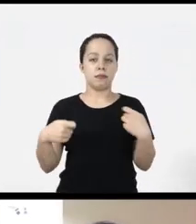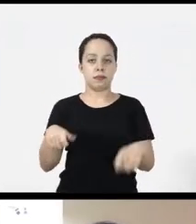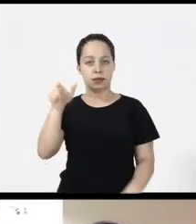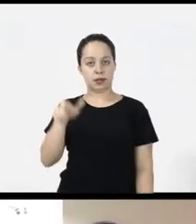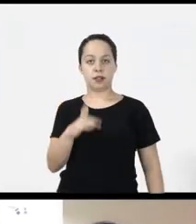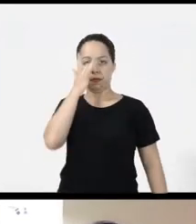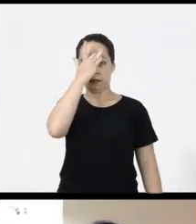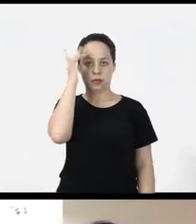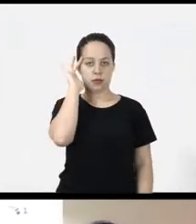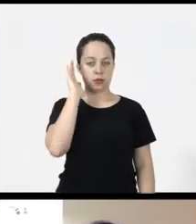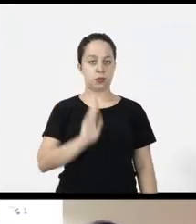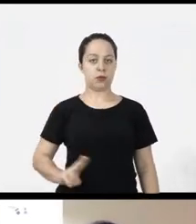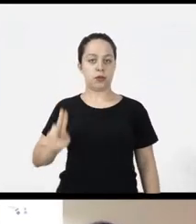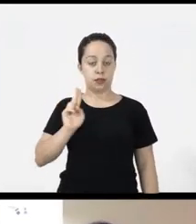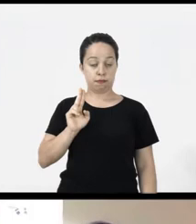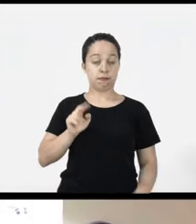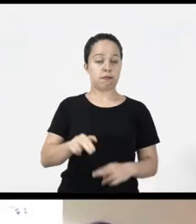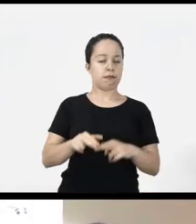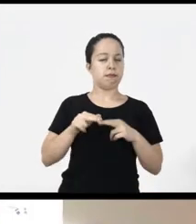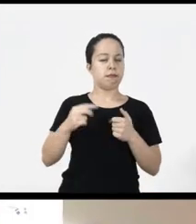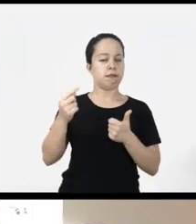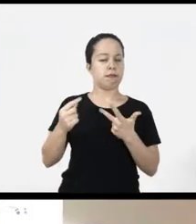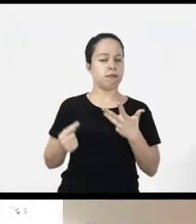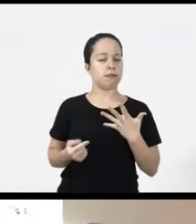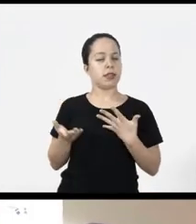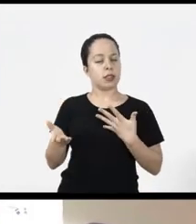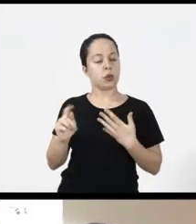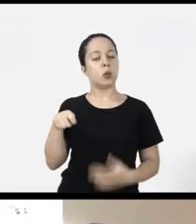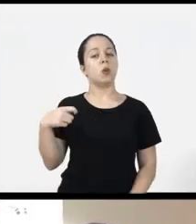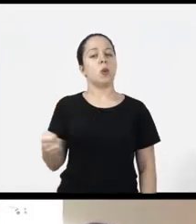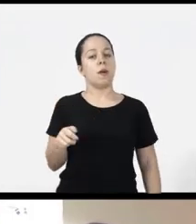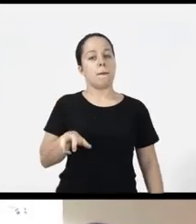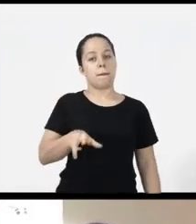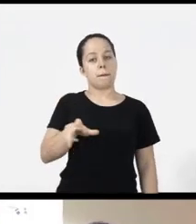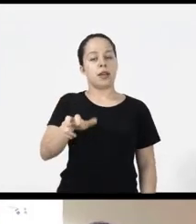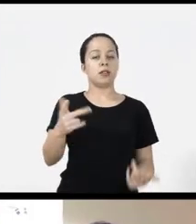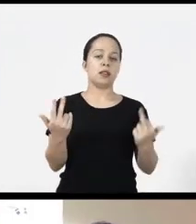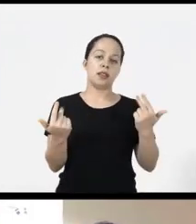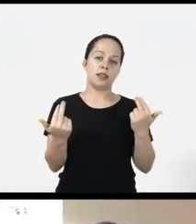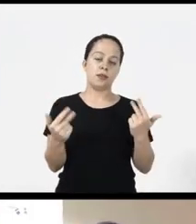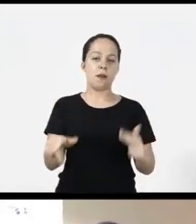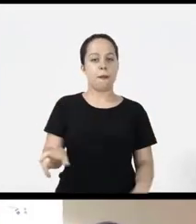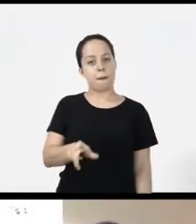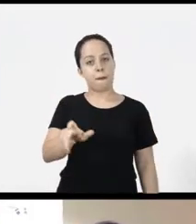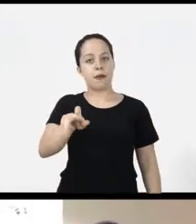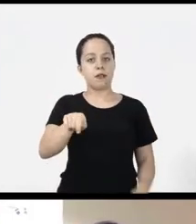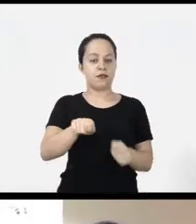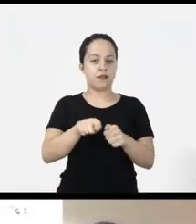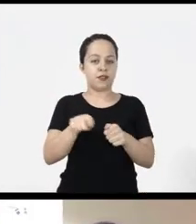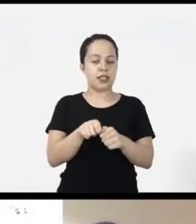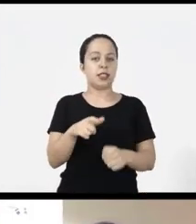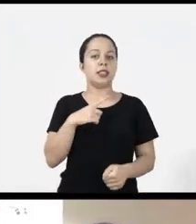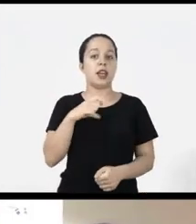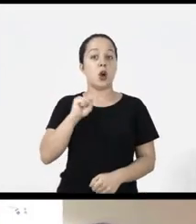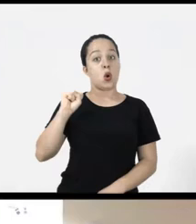the user has, So all of this is a mouse so it has to have at